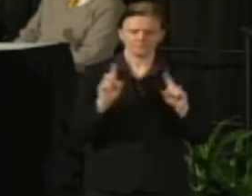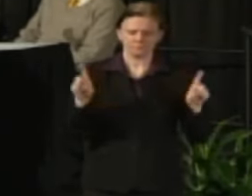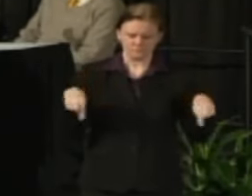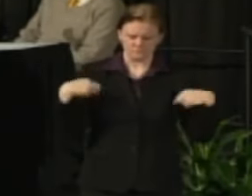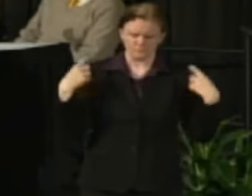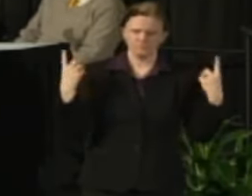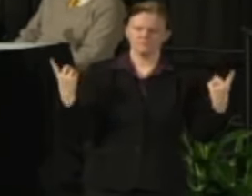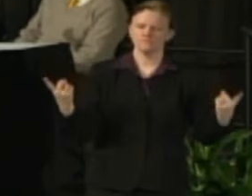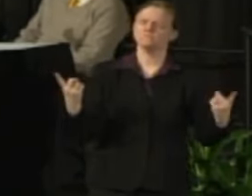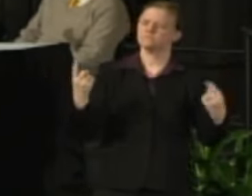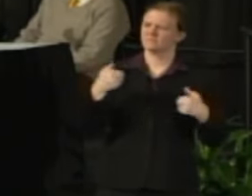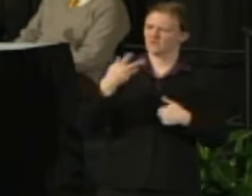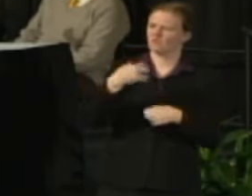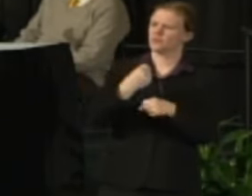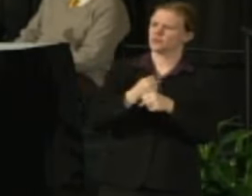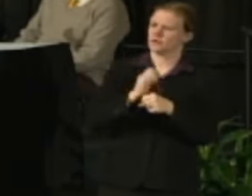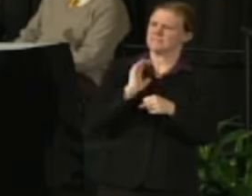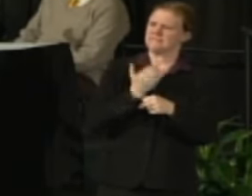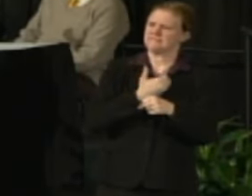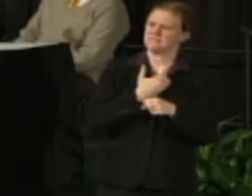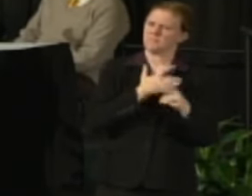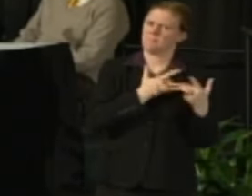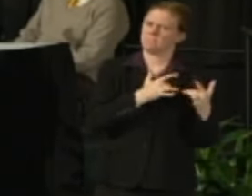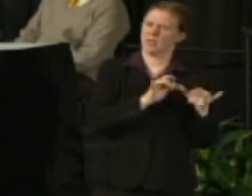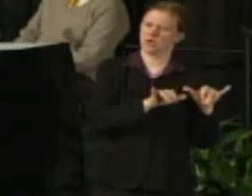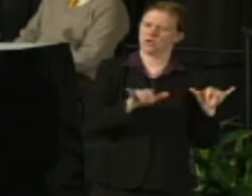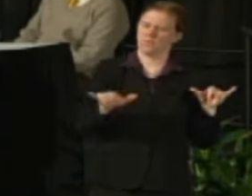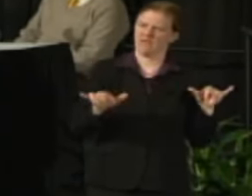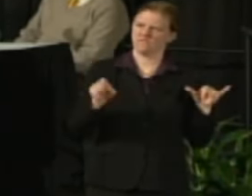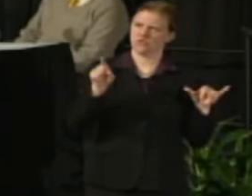in place there has been a pattern of behavior where they send a message,